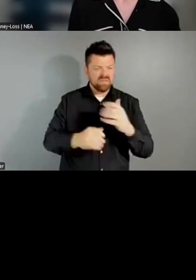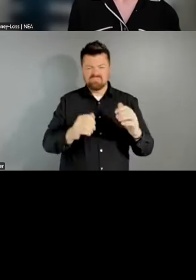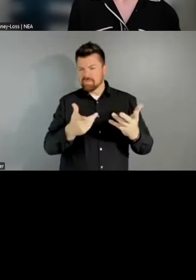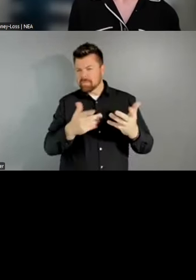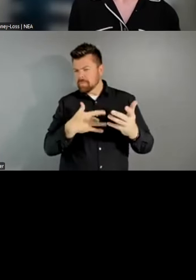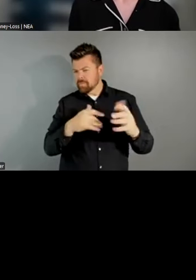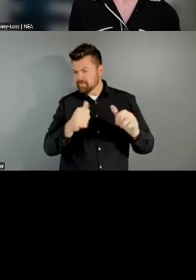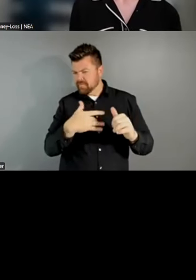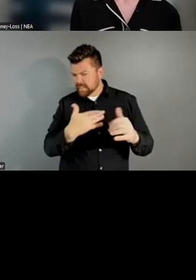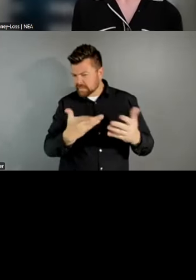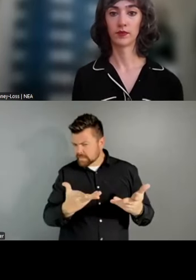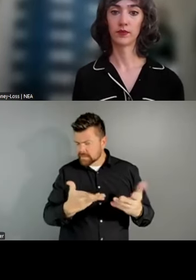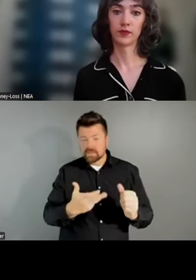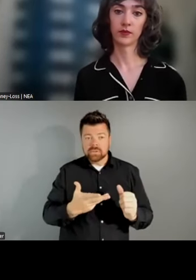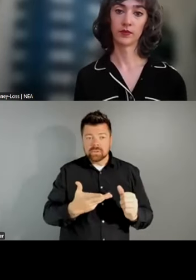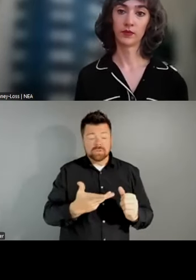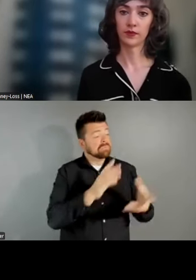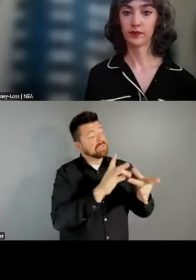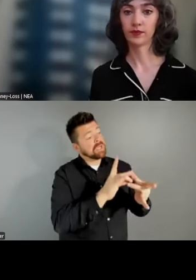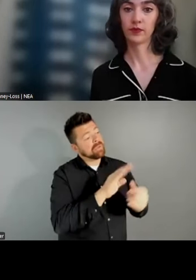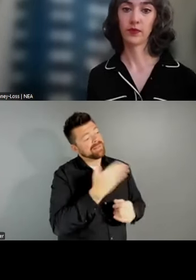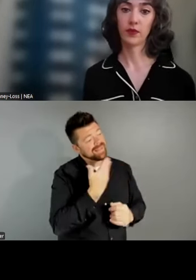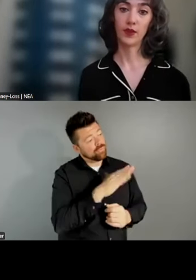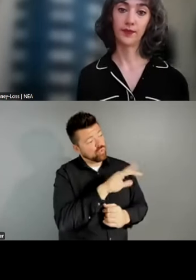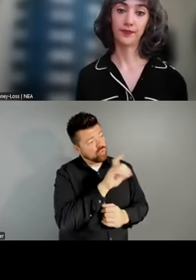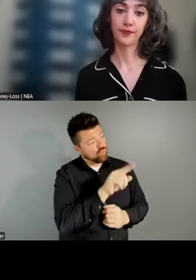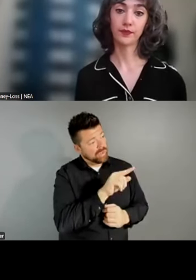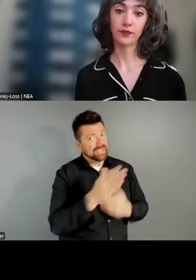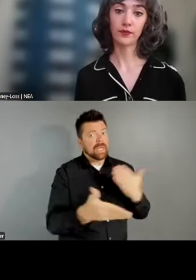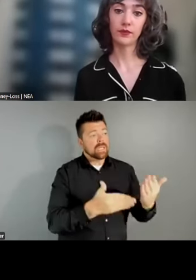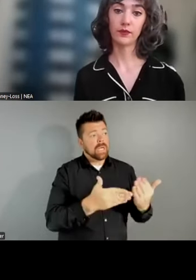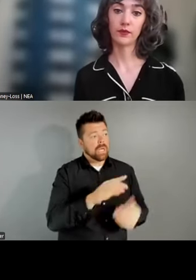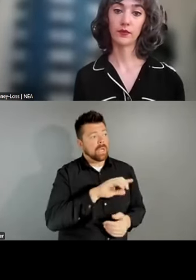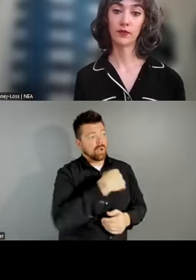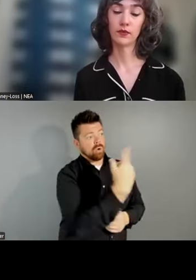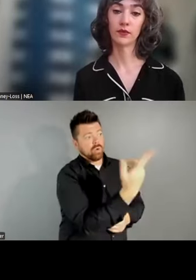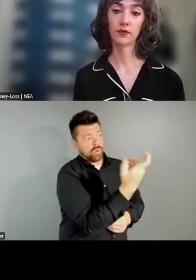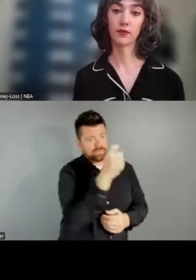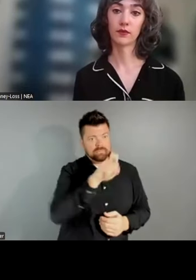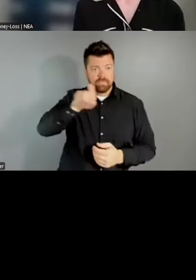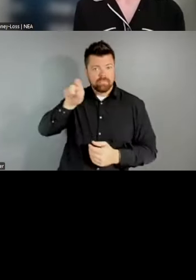thank you for your question. And then I'll extend your question to the panelists. One of the things